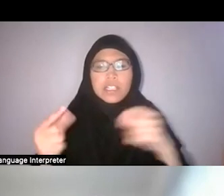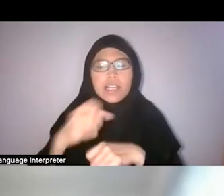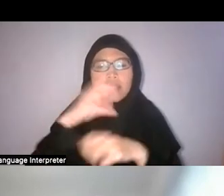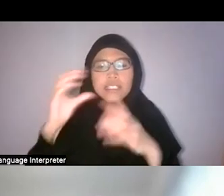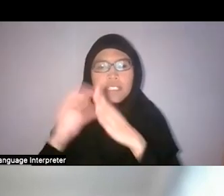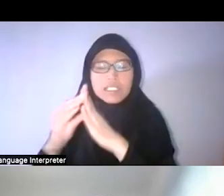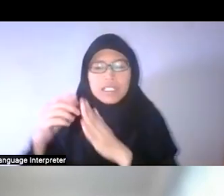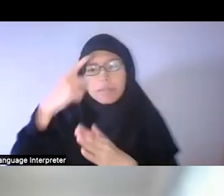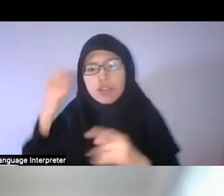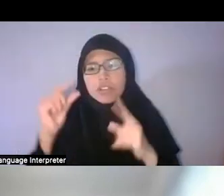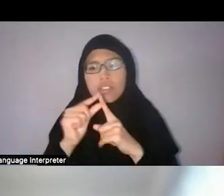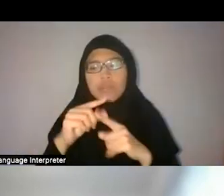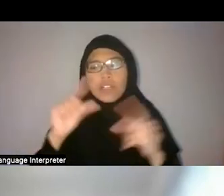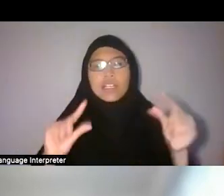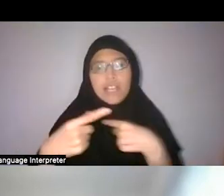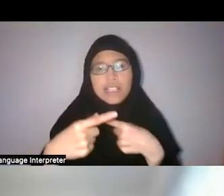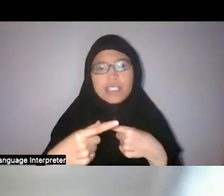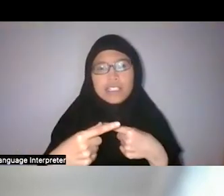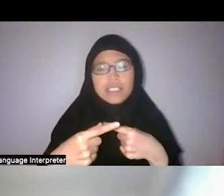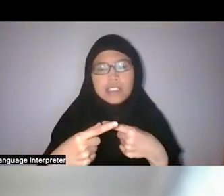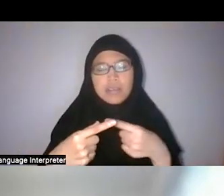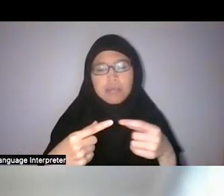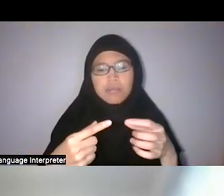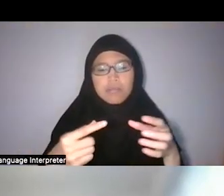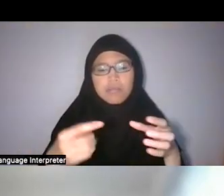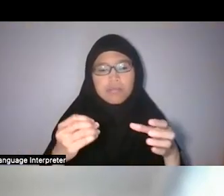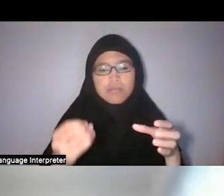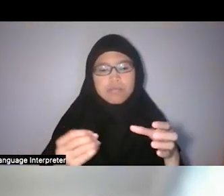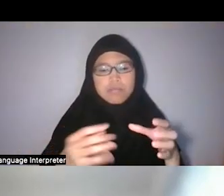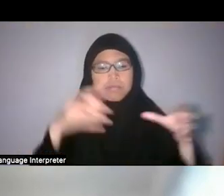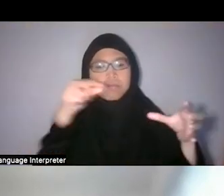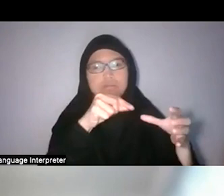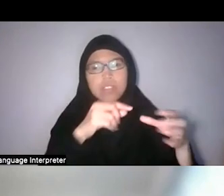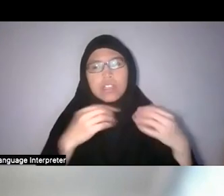The word “garden” itself is so loaded with colonial implications,